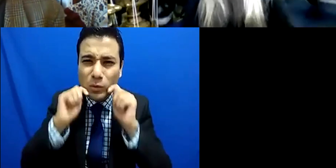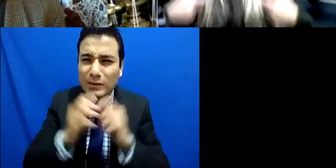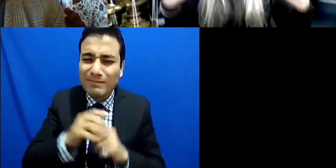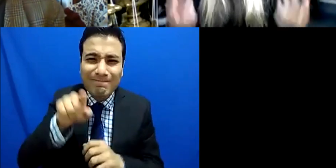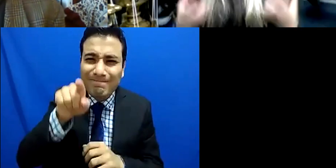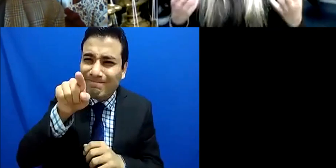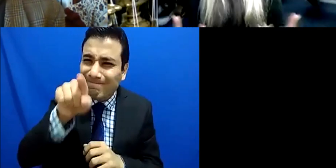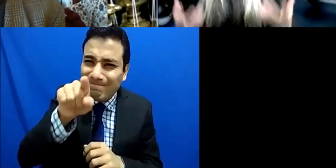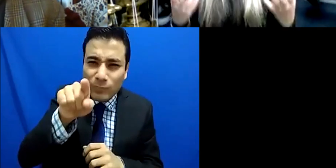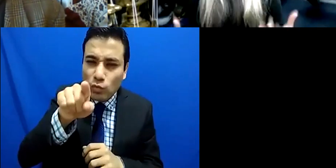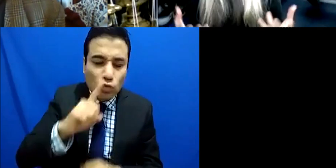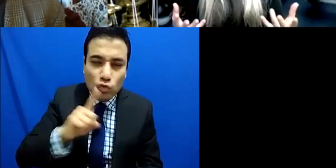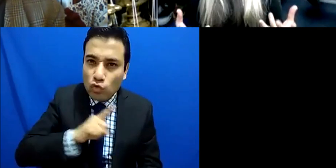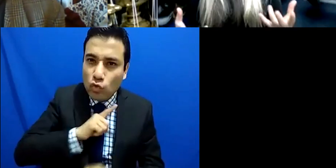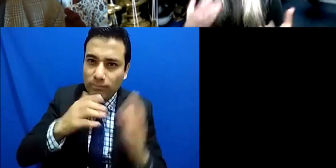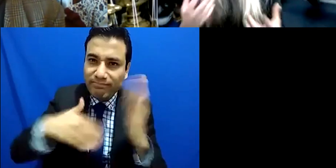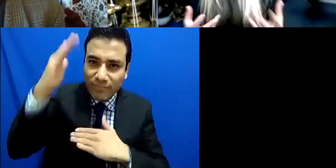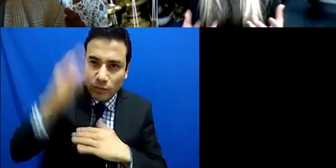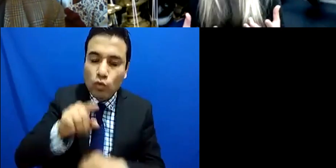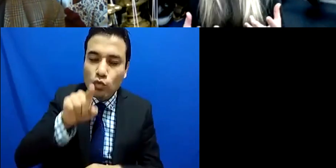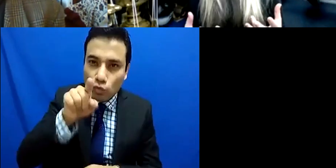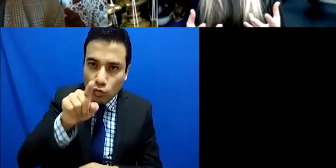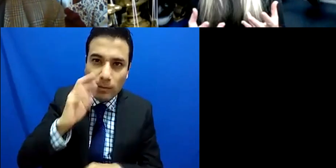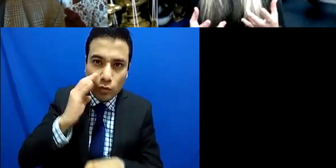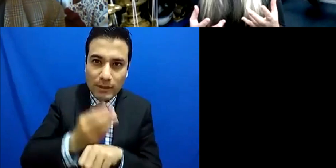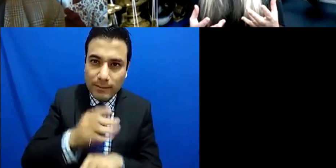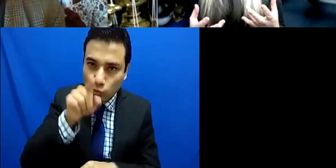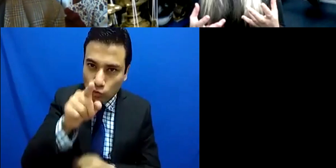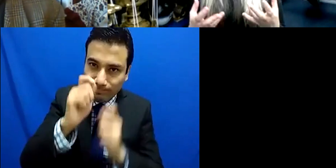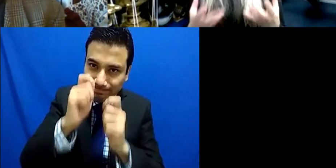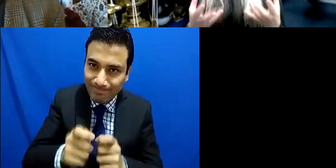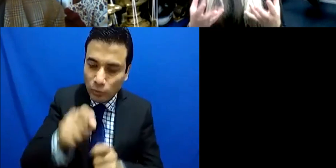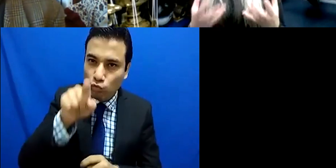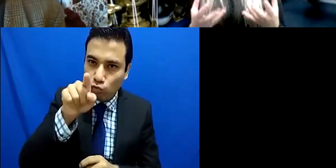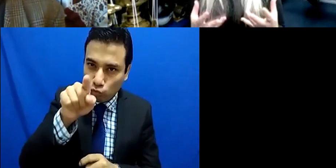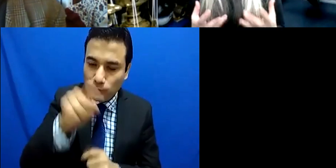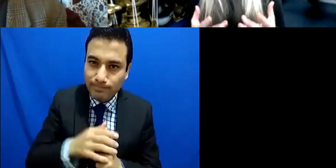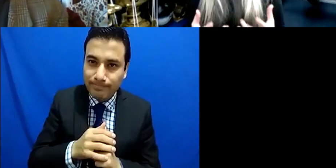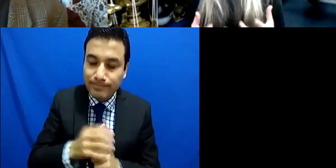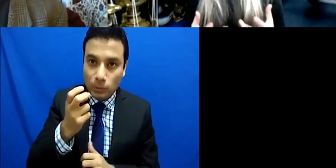your individual responsibility which is quite different that's really important